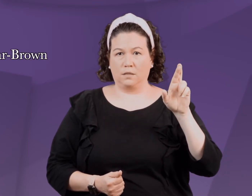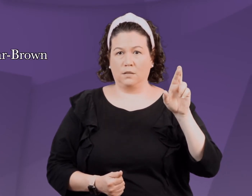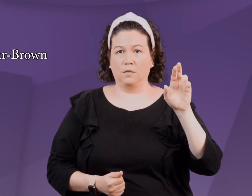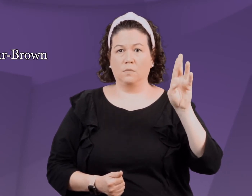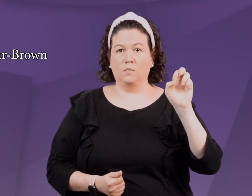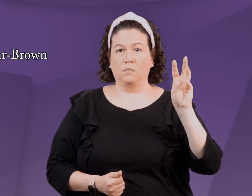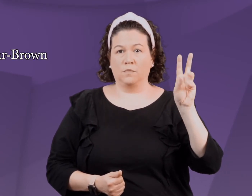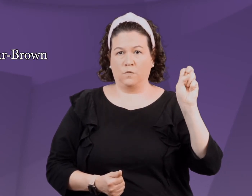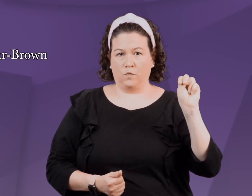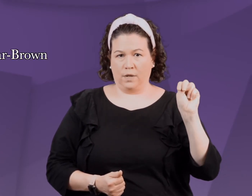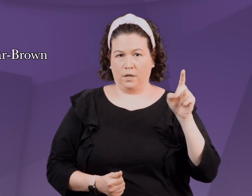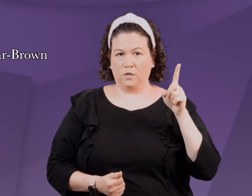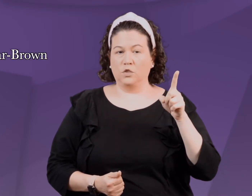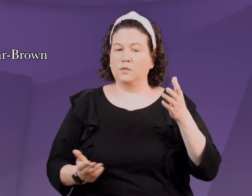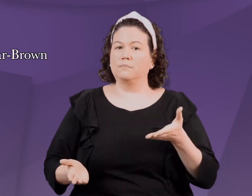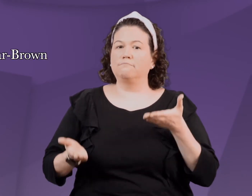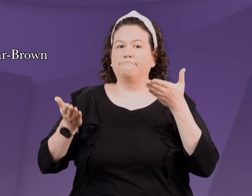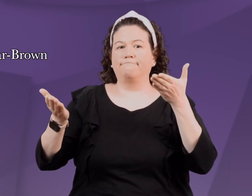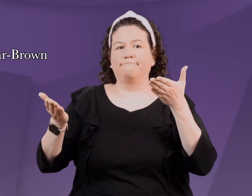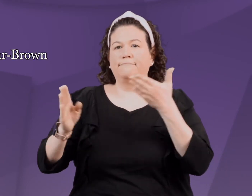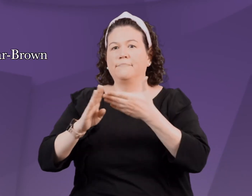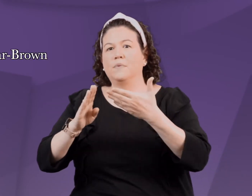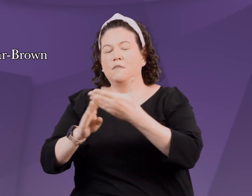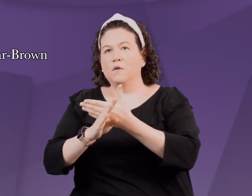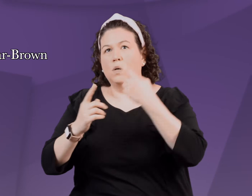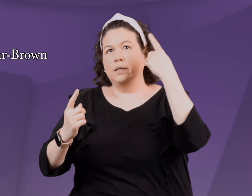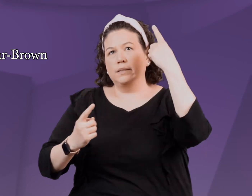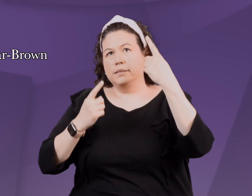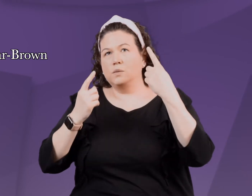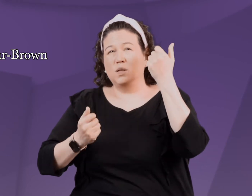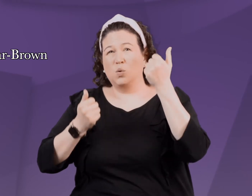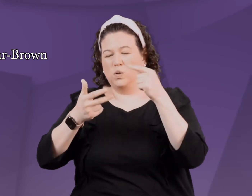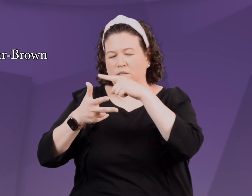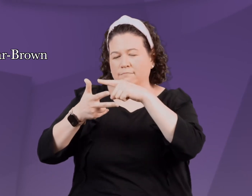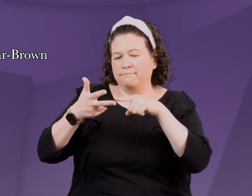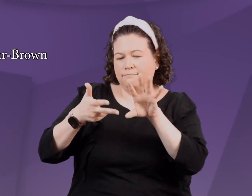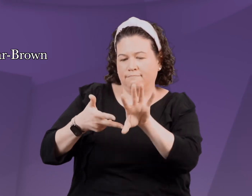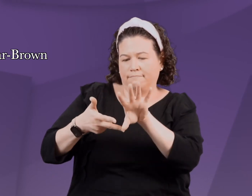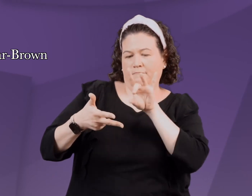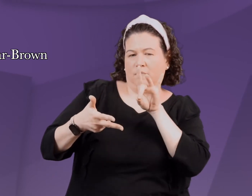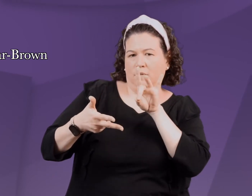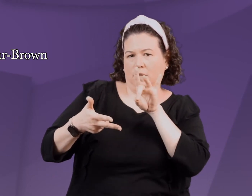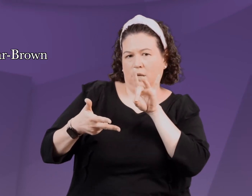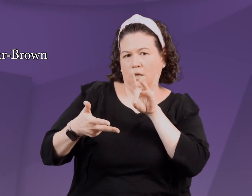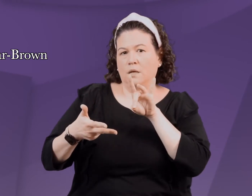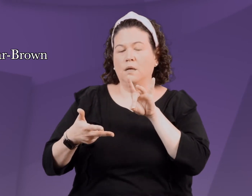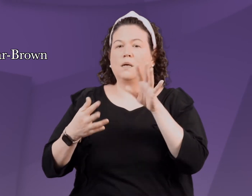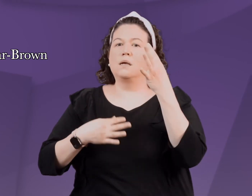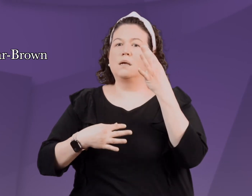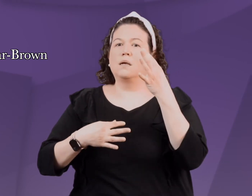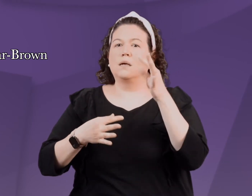Paris Goodyear-Brown suggests before considering which parenting strategy to begin